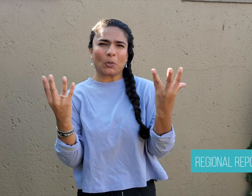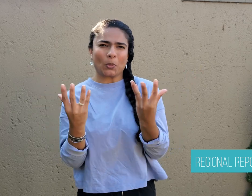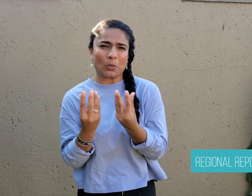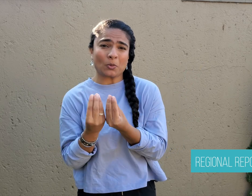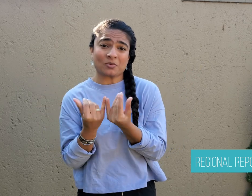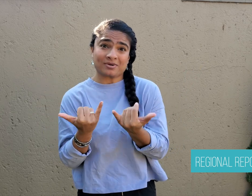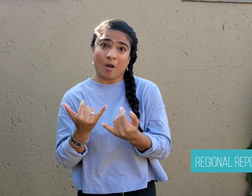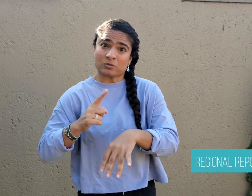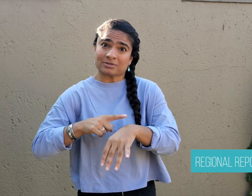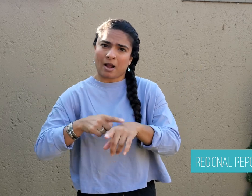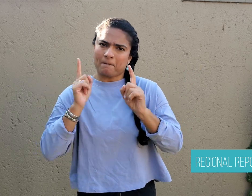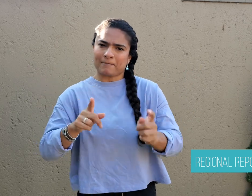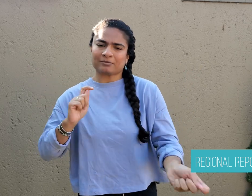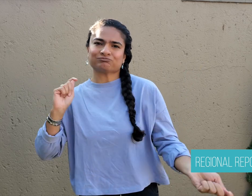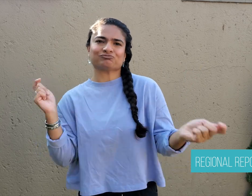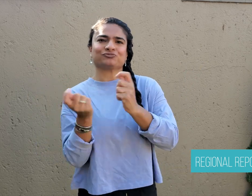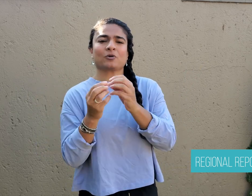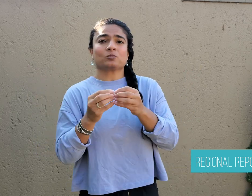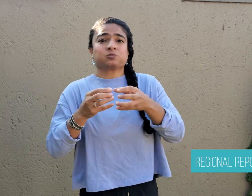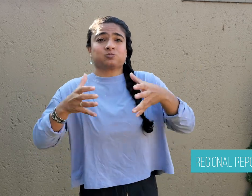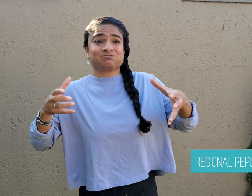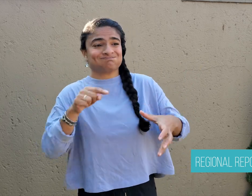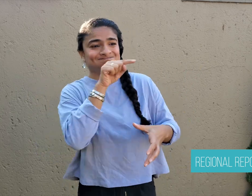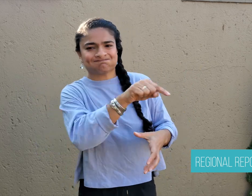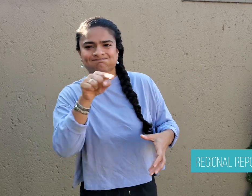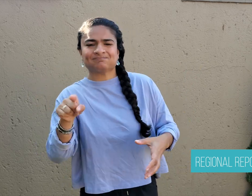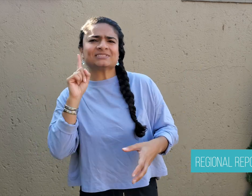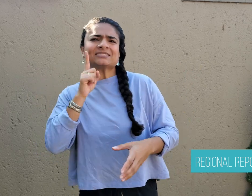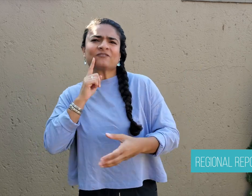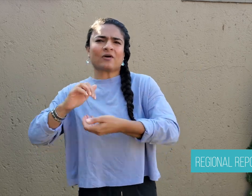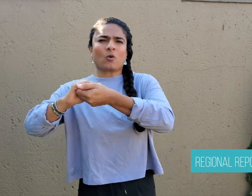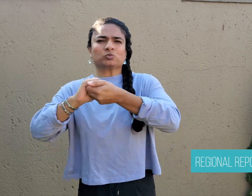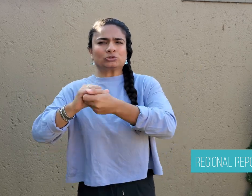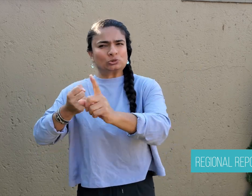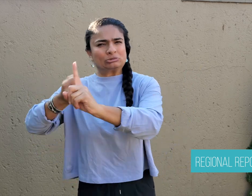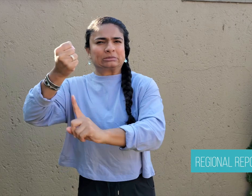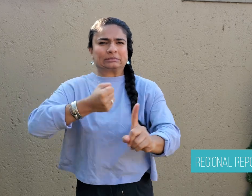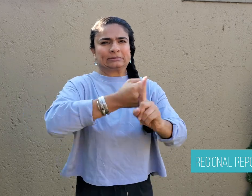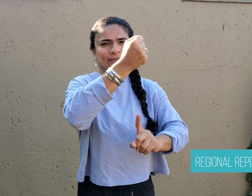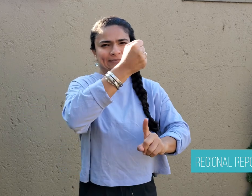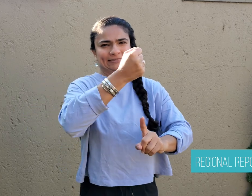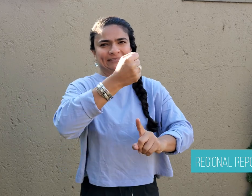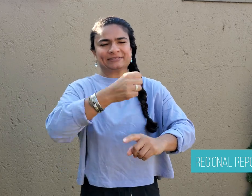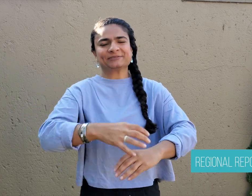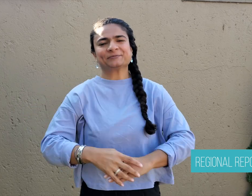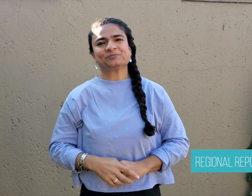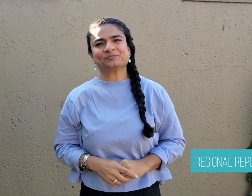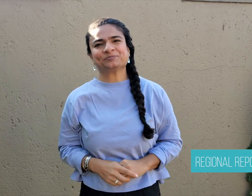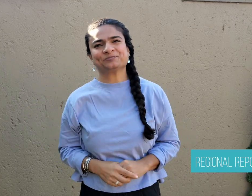they can eventually find employment.